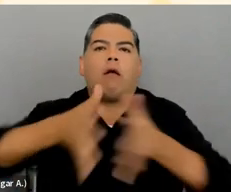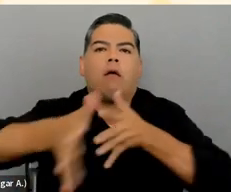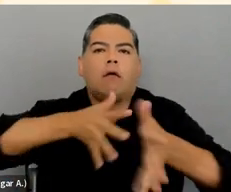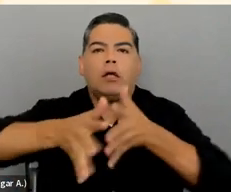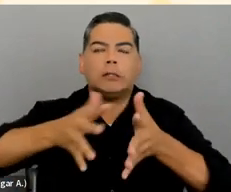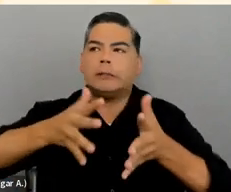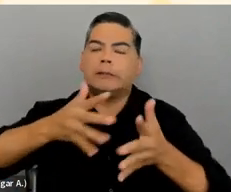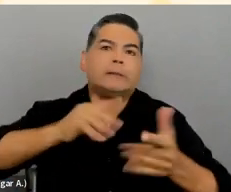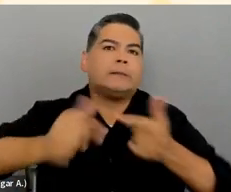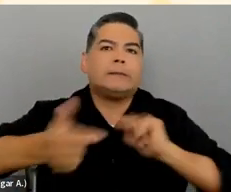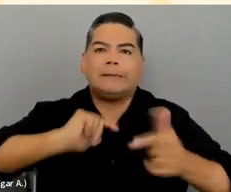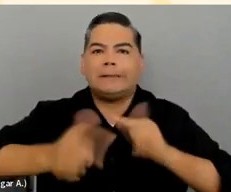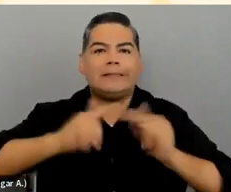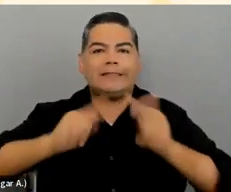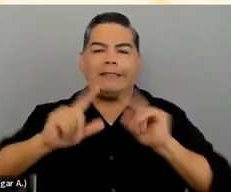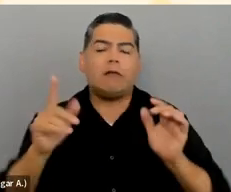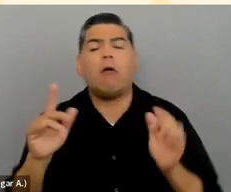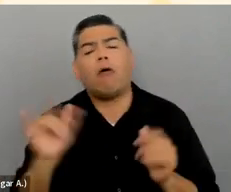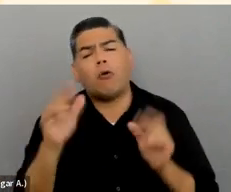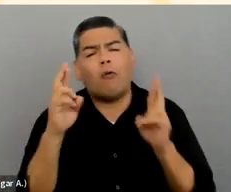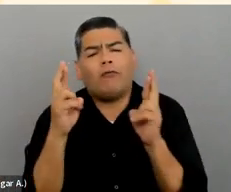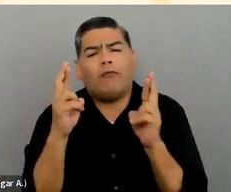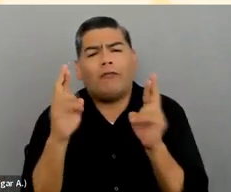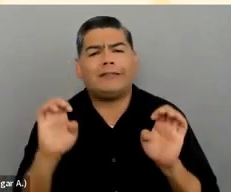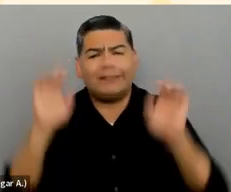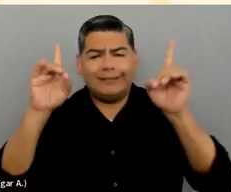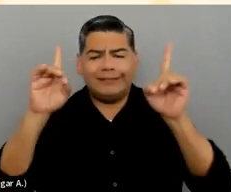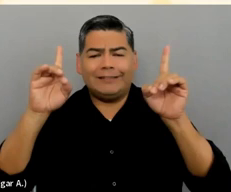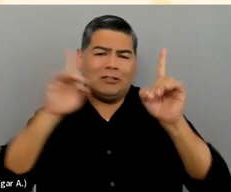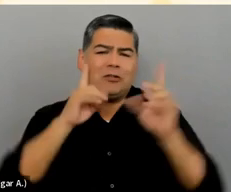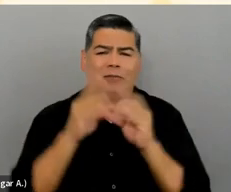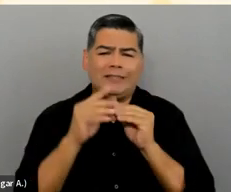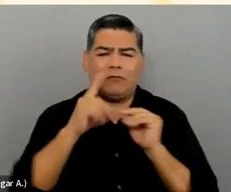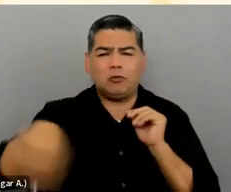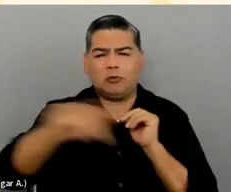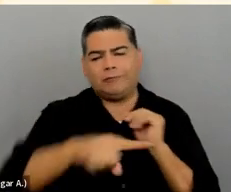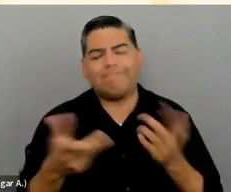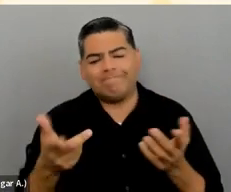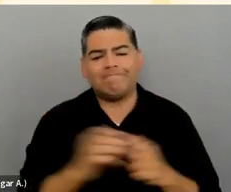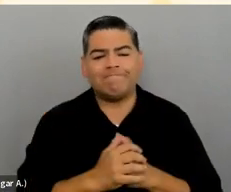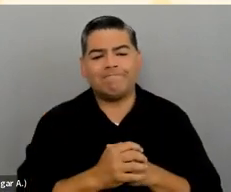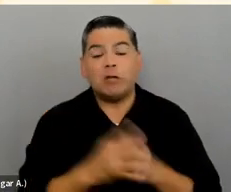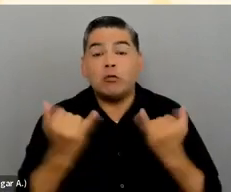hopefully, educational session for you. So my question back to you is, what can you do